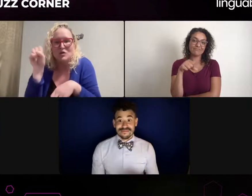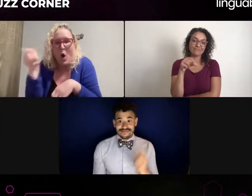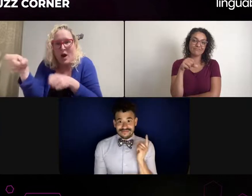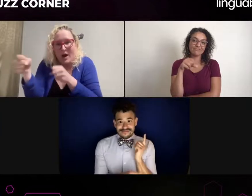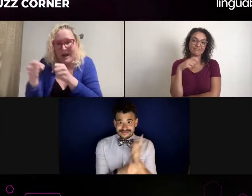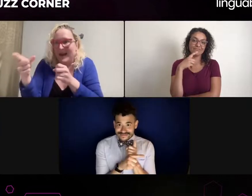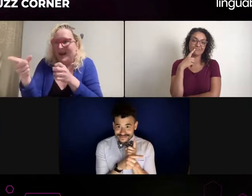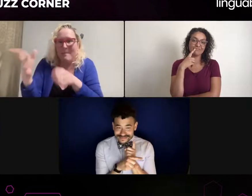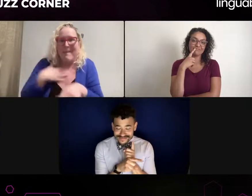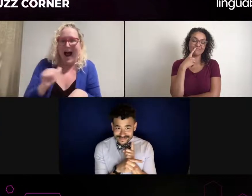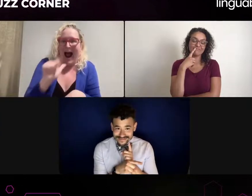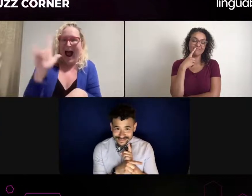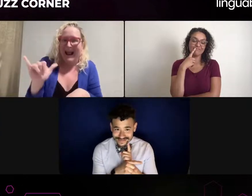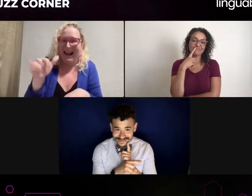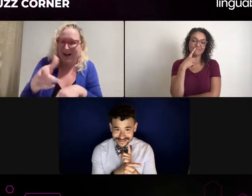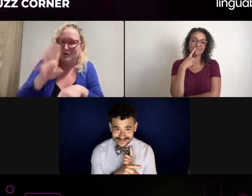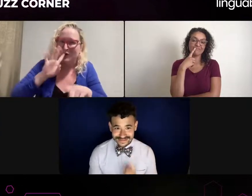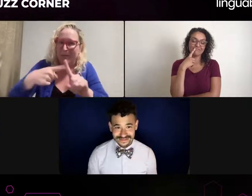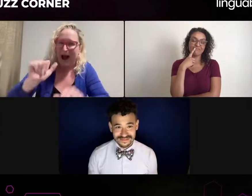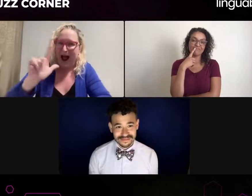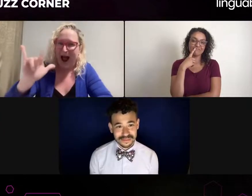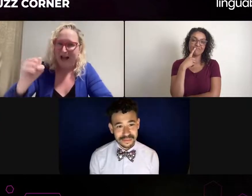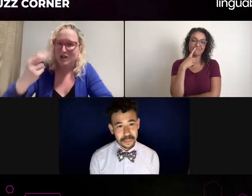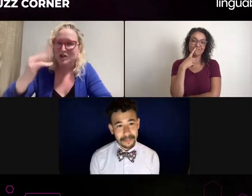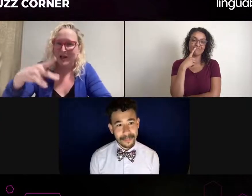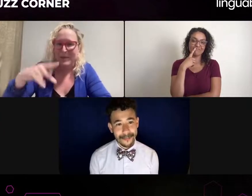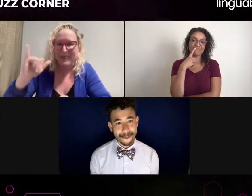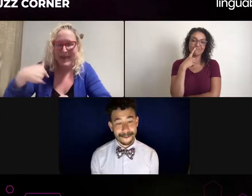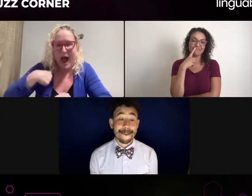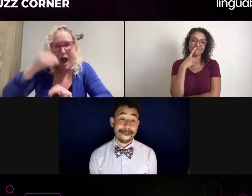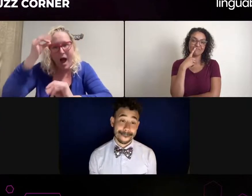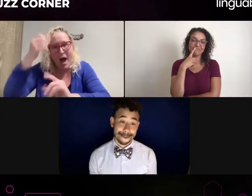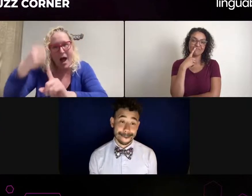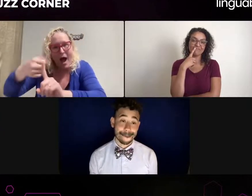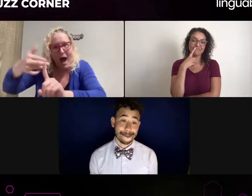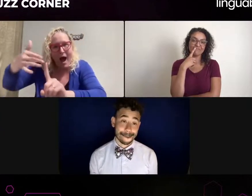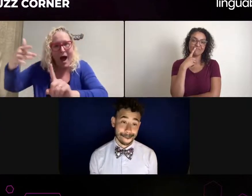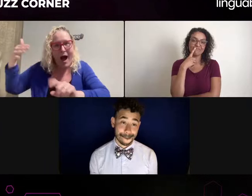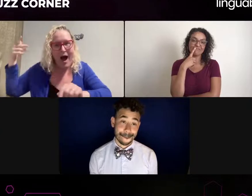said, "It's the research by Robert Li, right?" Yes, that's correct.